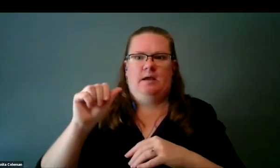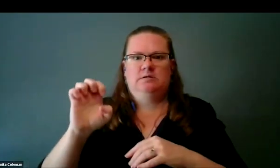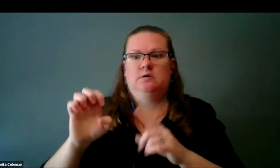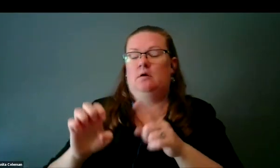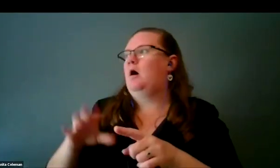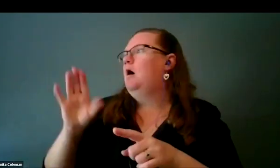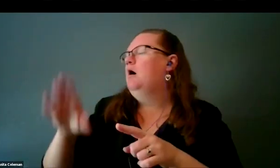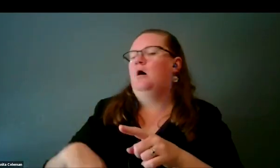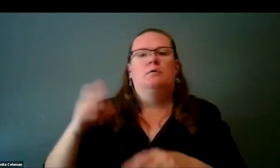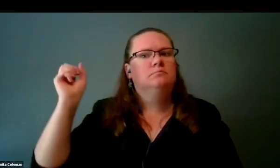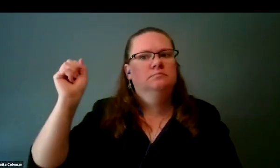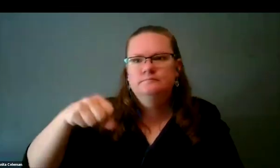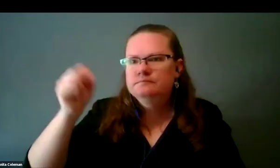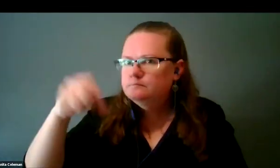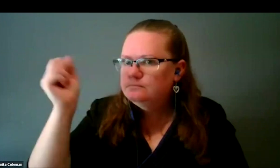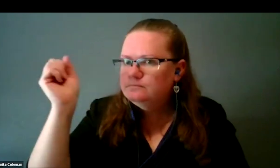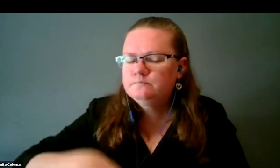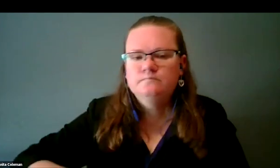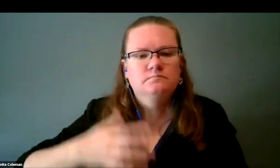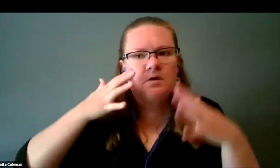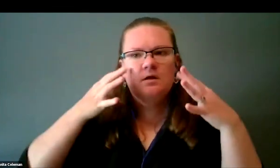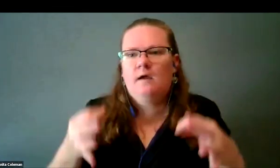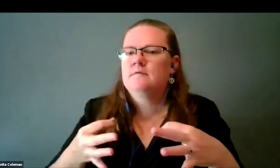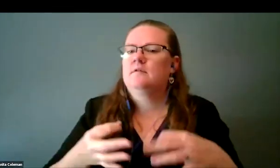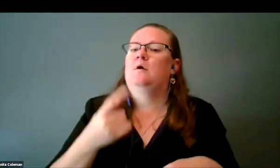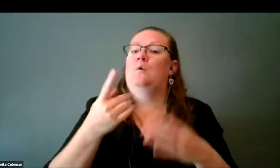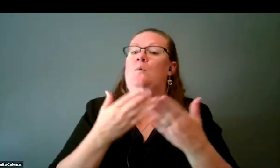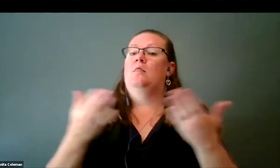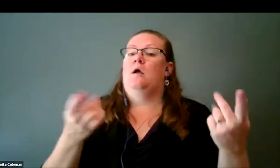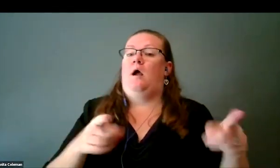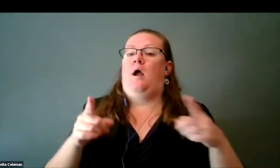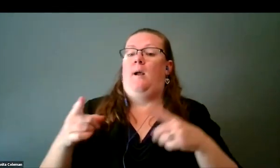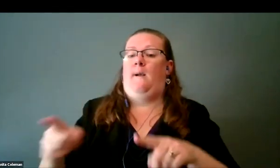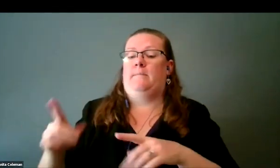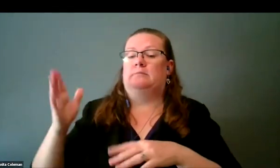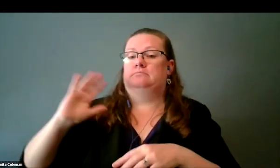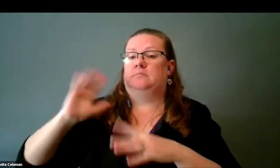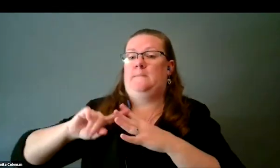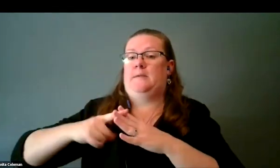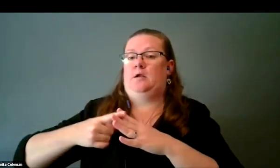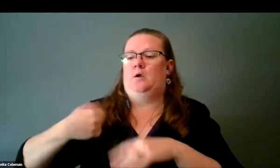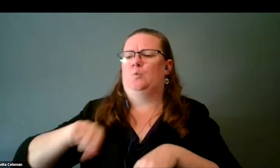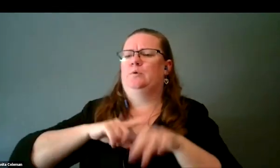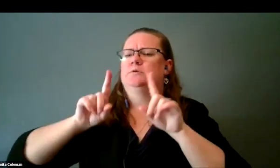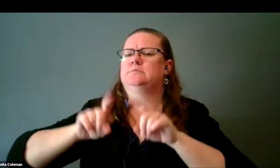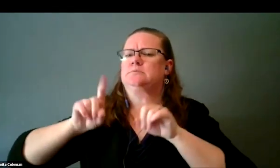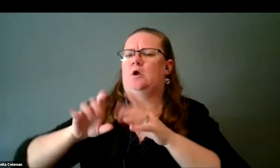Absolutely. One of the things that happened to me in the beginning was that when we were doing some testing at a conference,